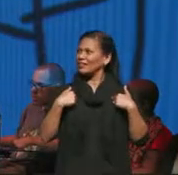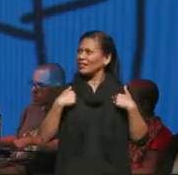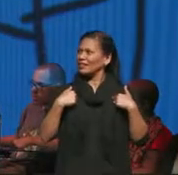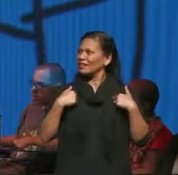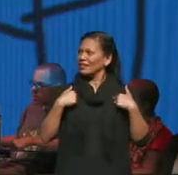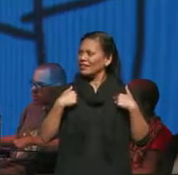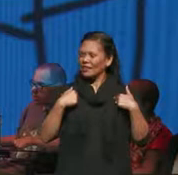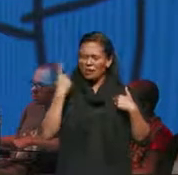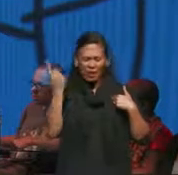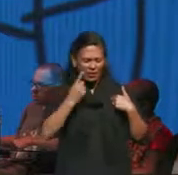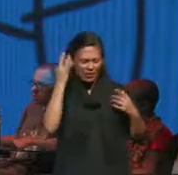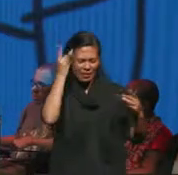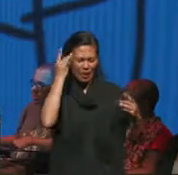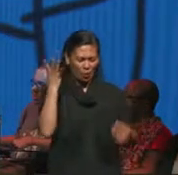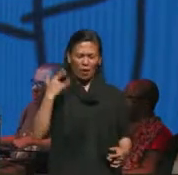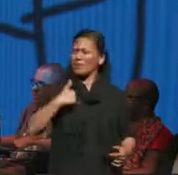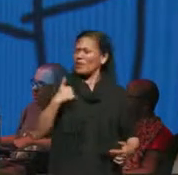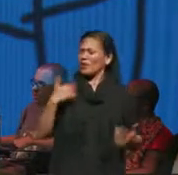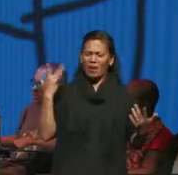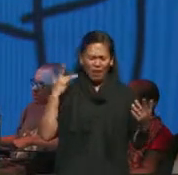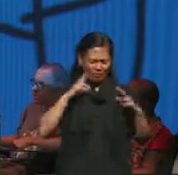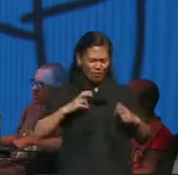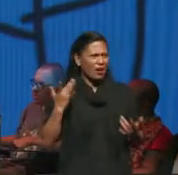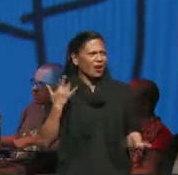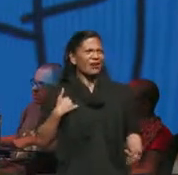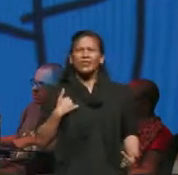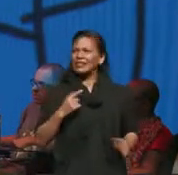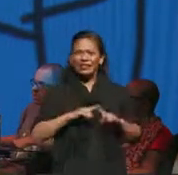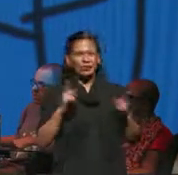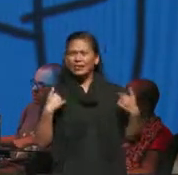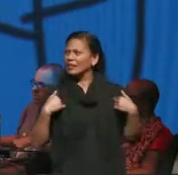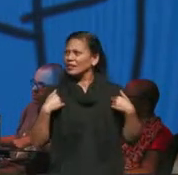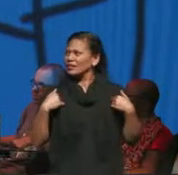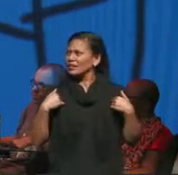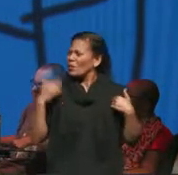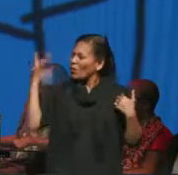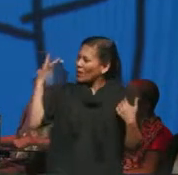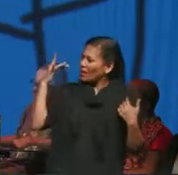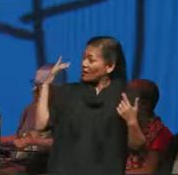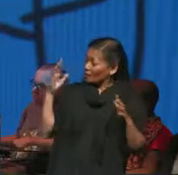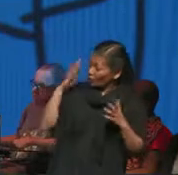asking myself why me you know what I wish more than anything